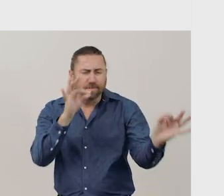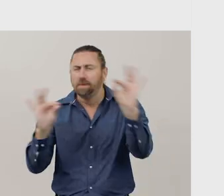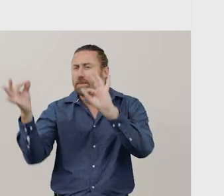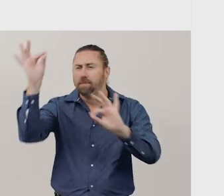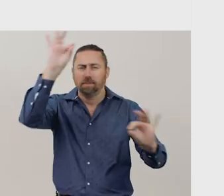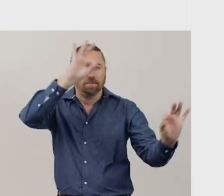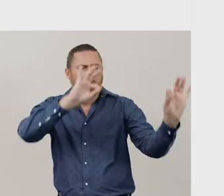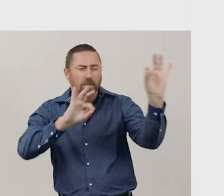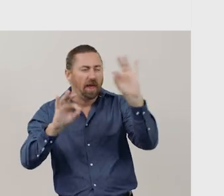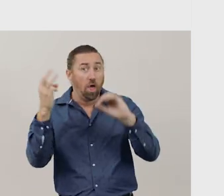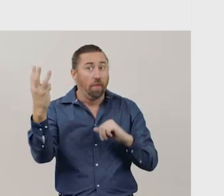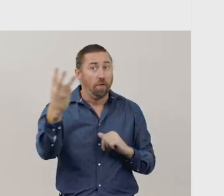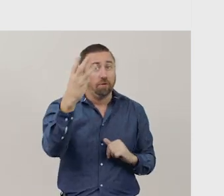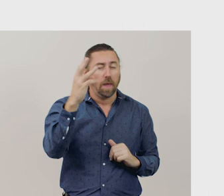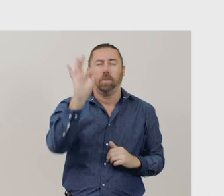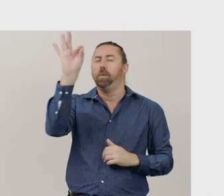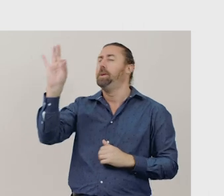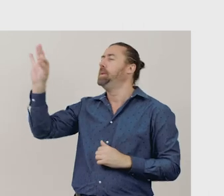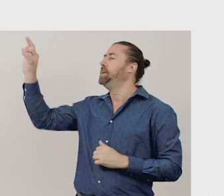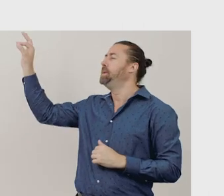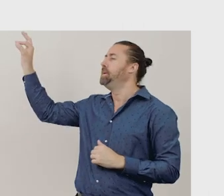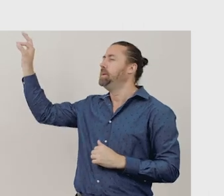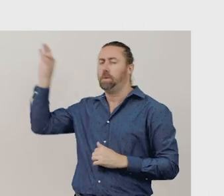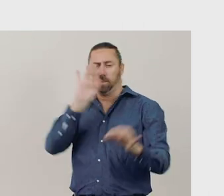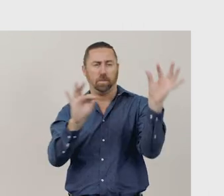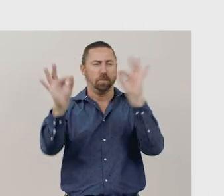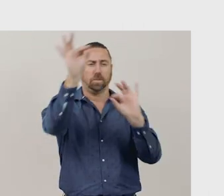3 bees flew away. How many bees are left?